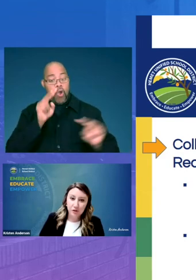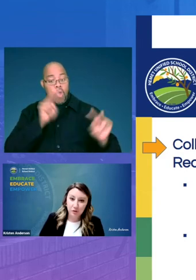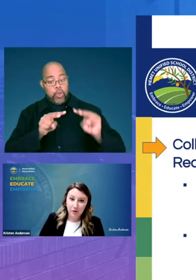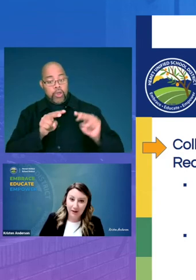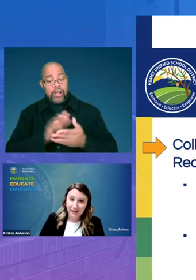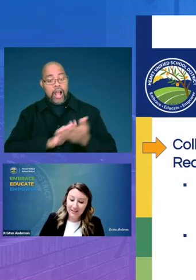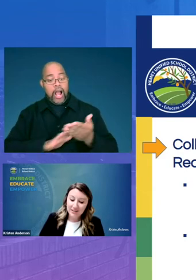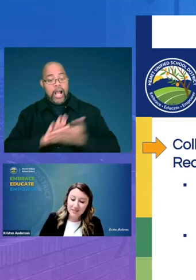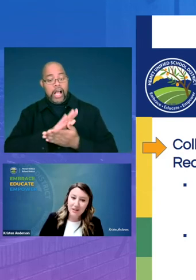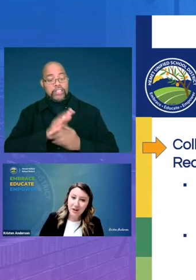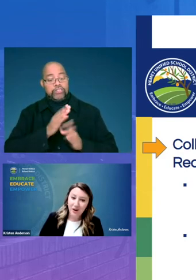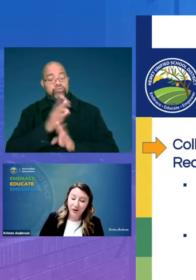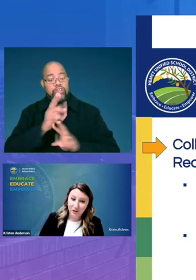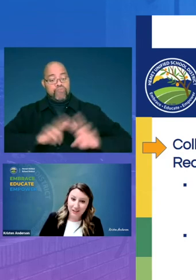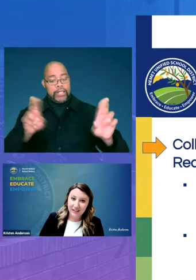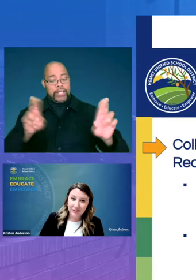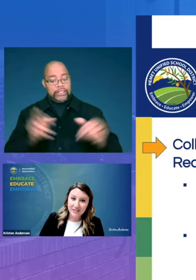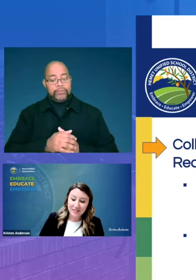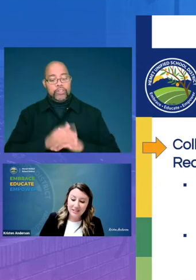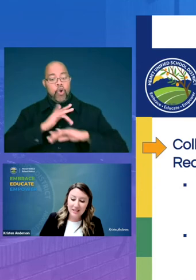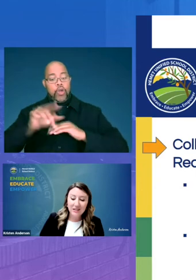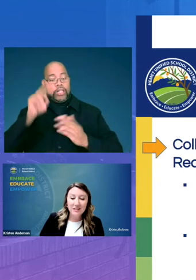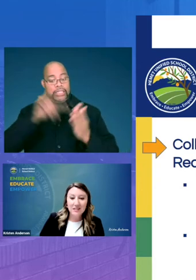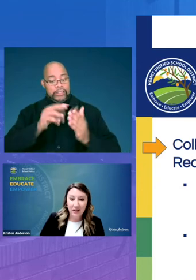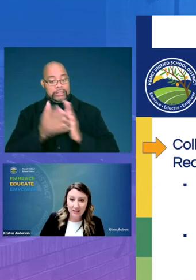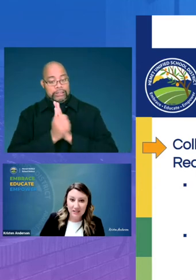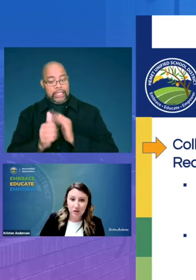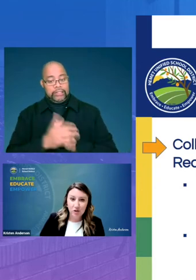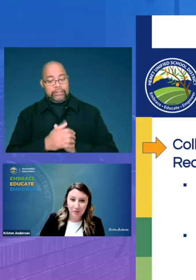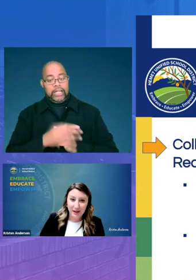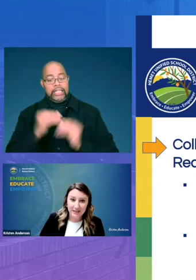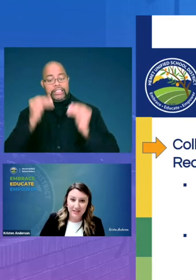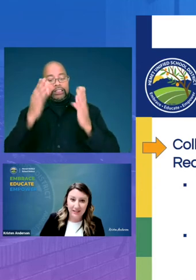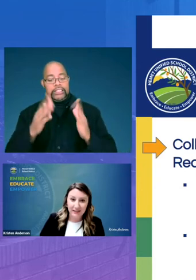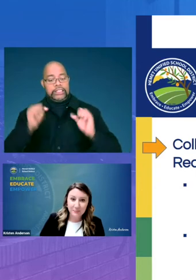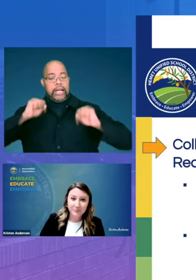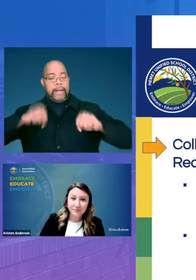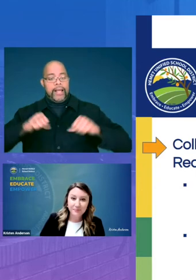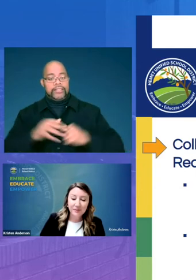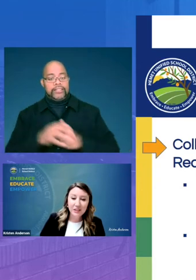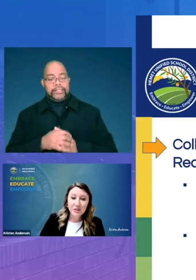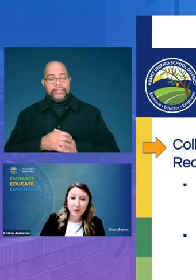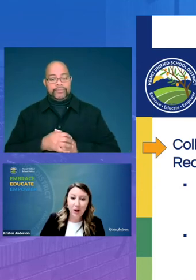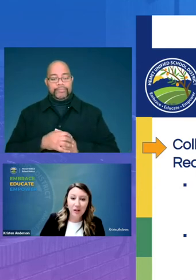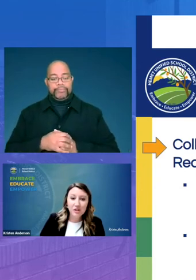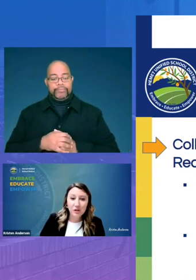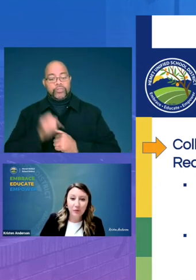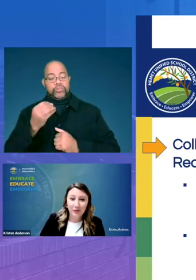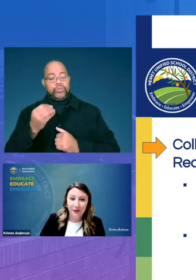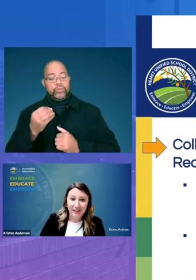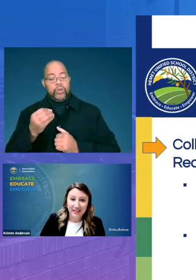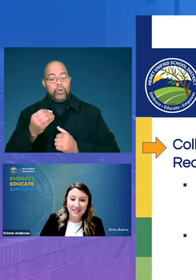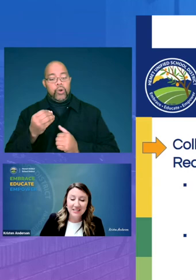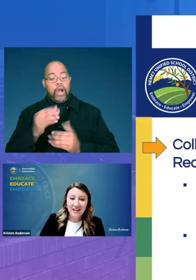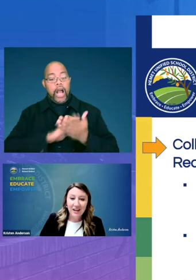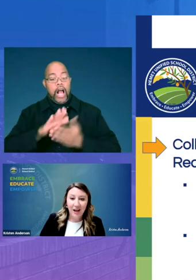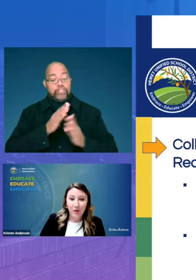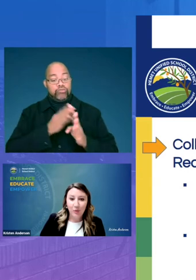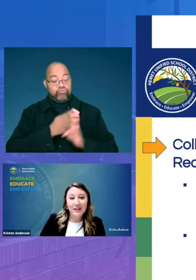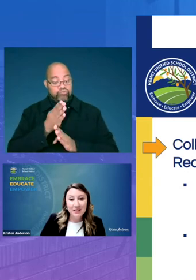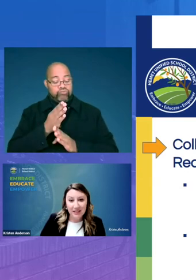career readiness early literacy skills and teacher capacity so college and career readiness we assess